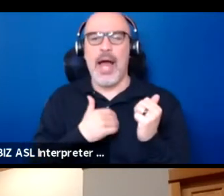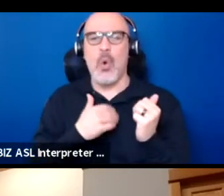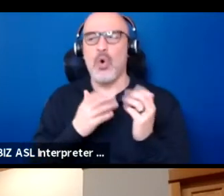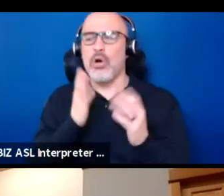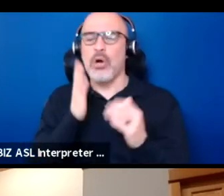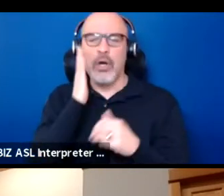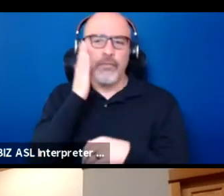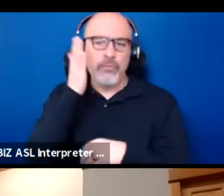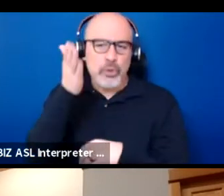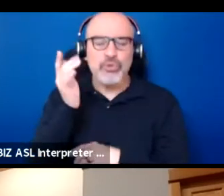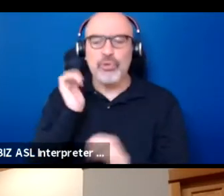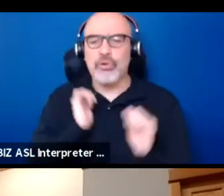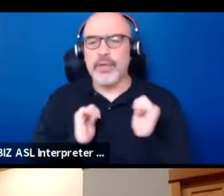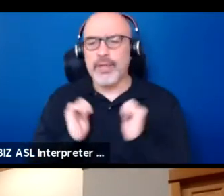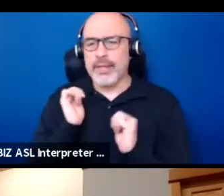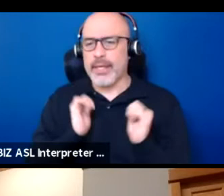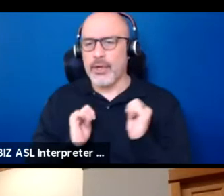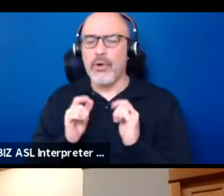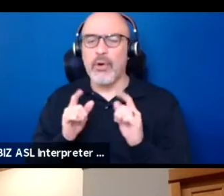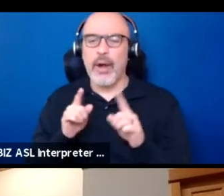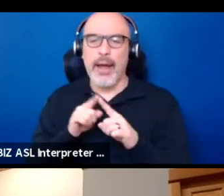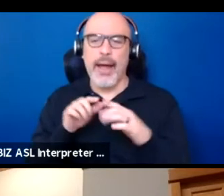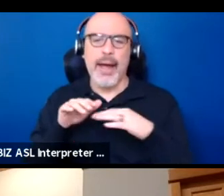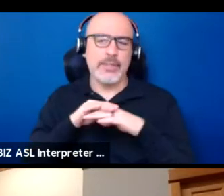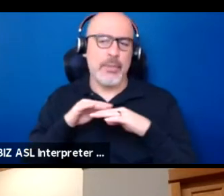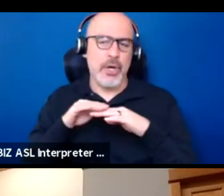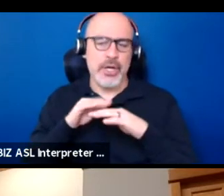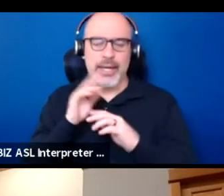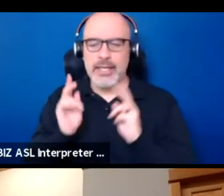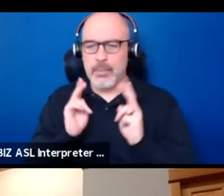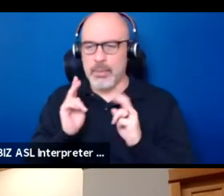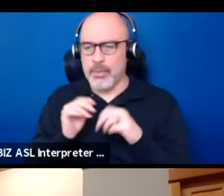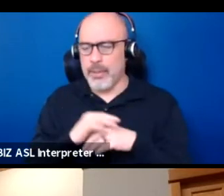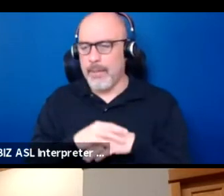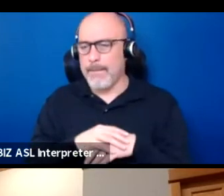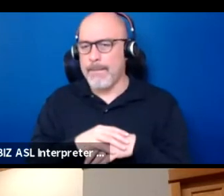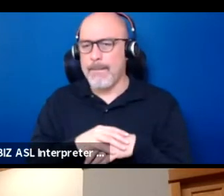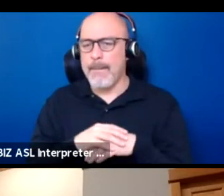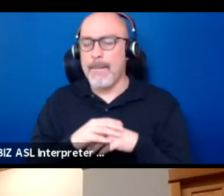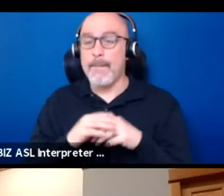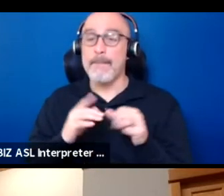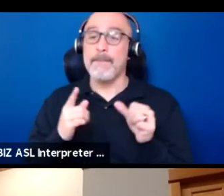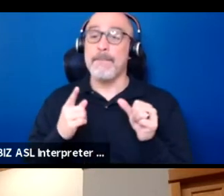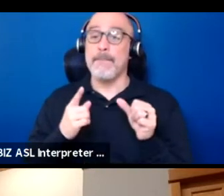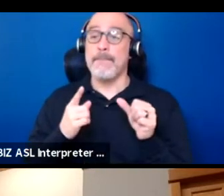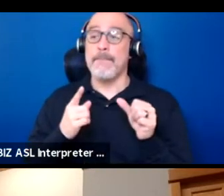our theatrical future as American Indian people? So that first question though, which is,